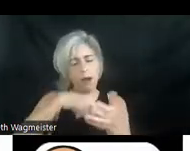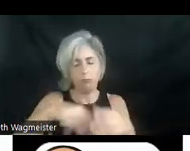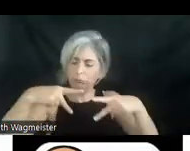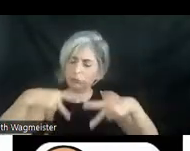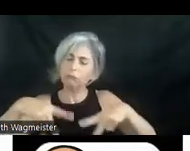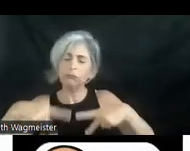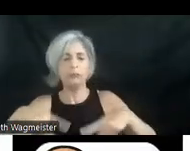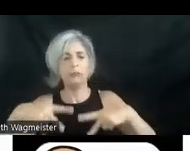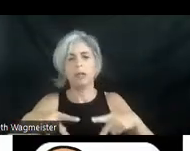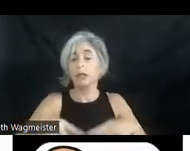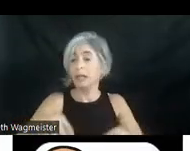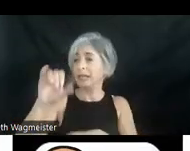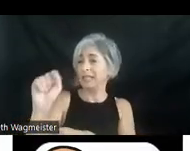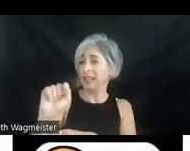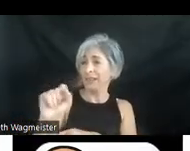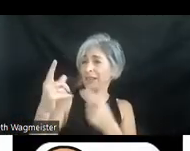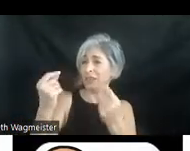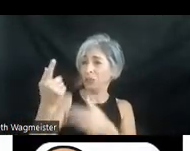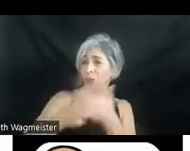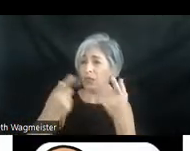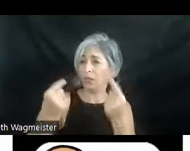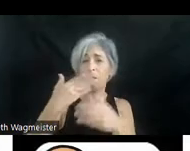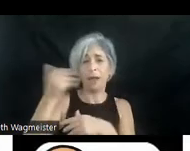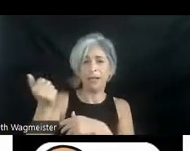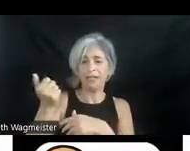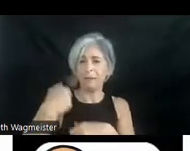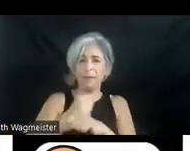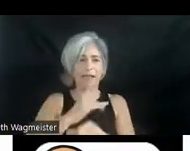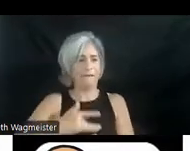doing what they do best. That's making that feel good music.